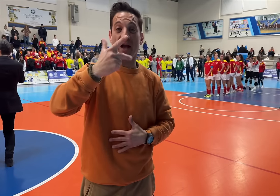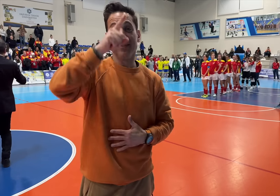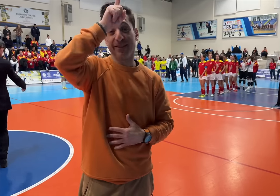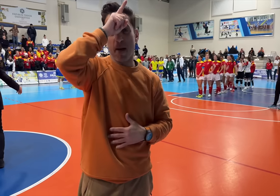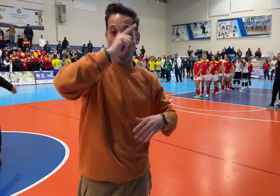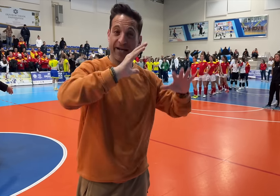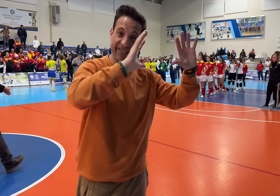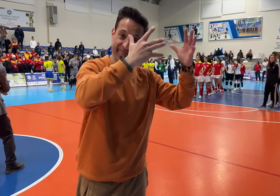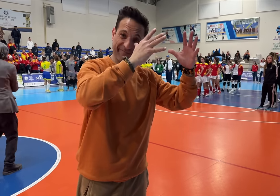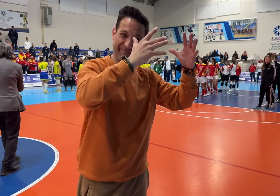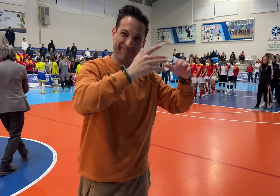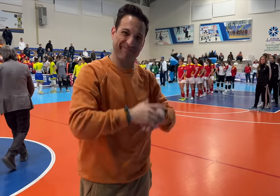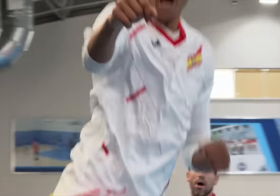third place went to Germany. Cheers!